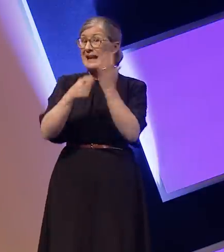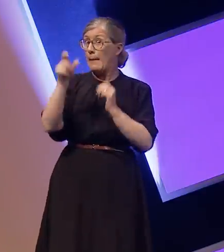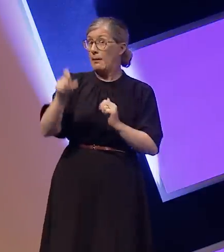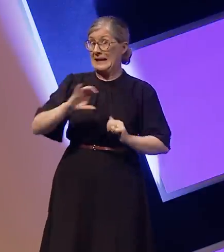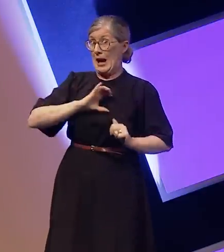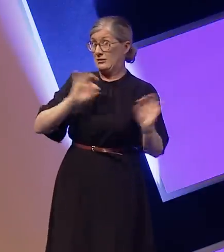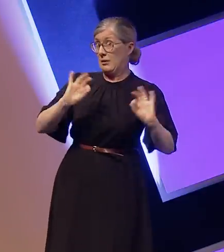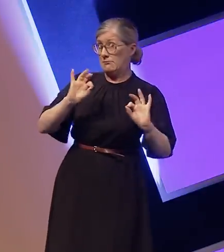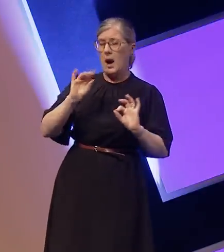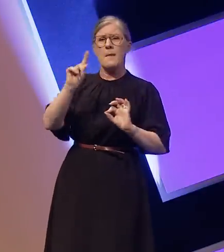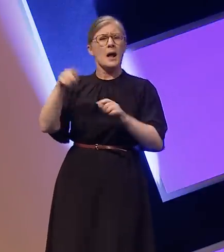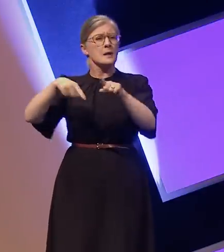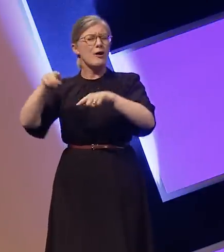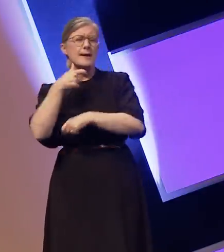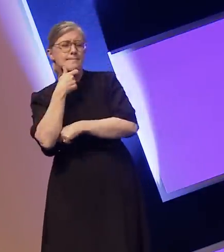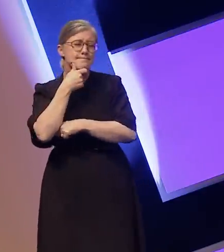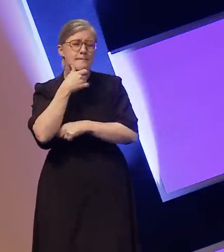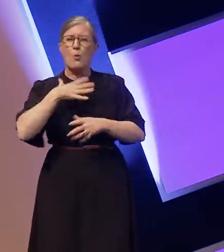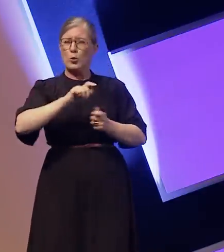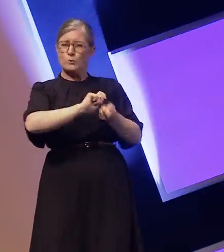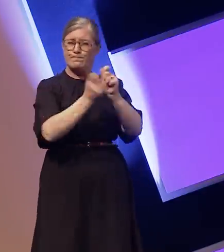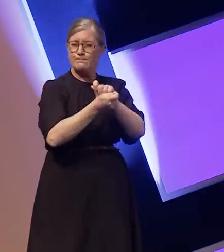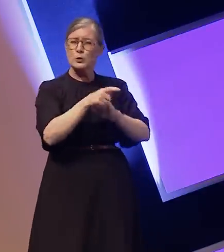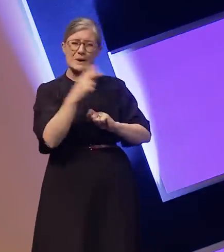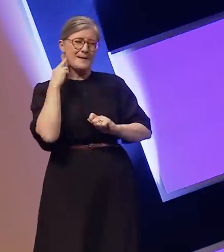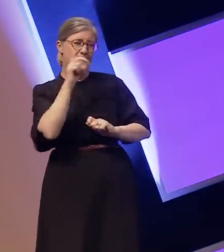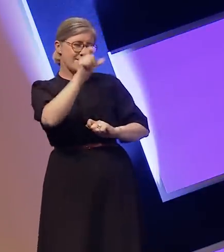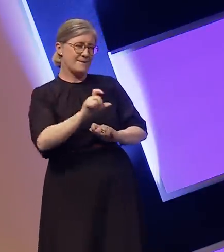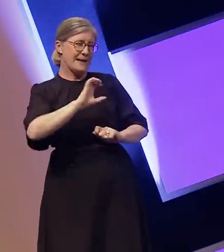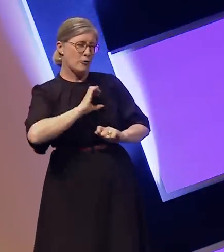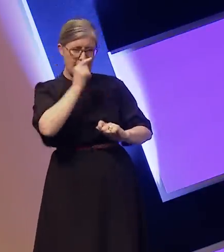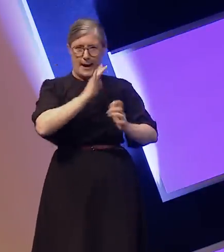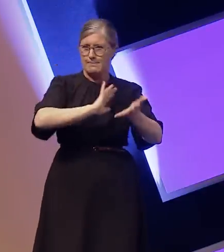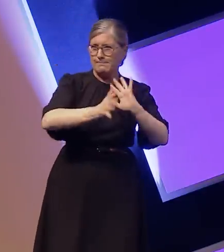it into a deaf character who could communicate in sign language. From the beginning there was a